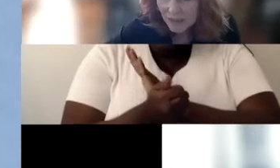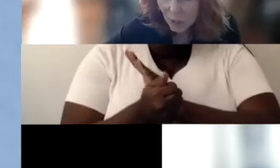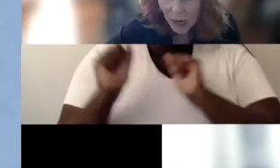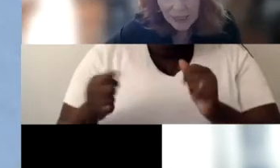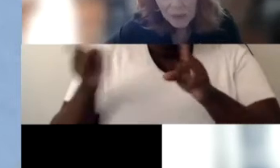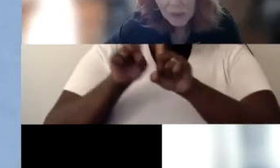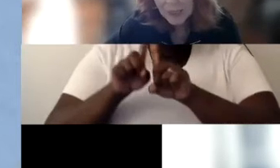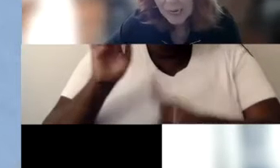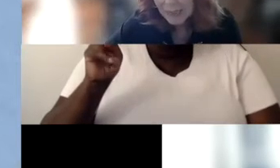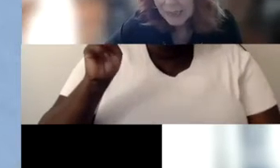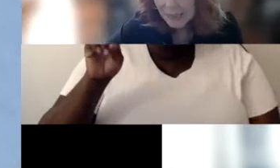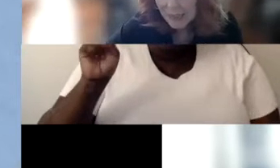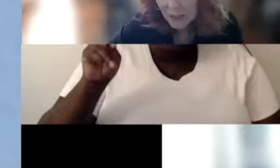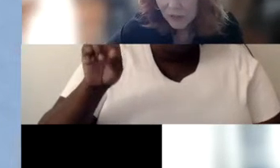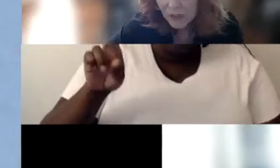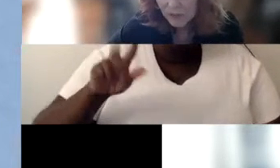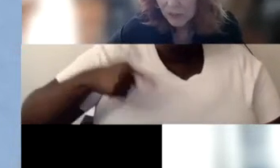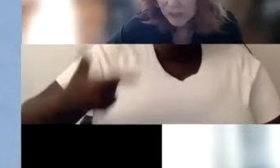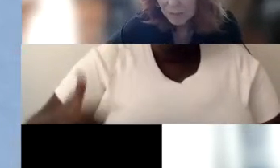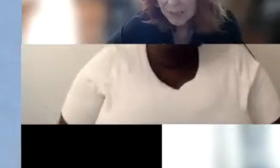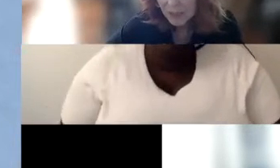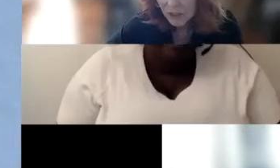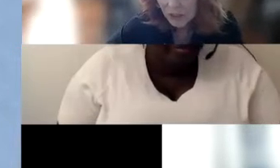So I can go in and act as an intervener for a deafblind student